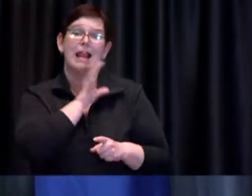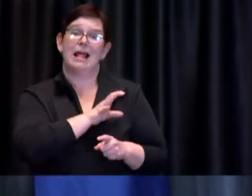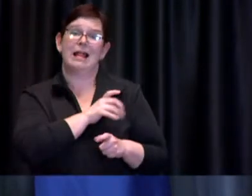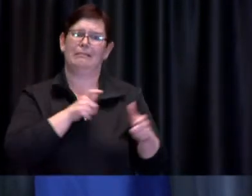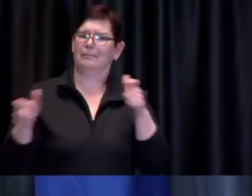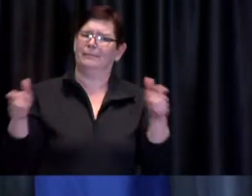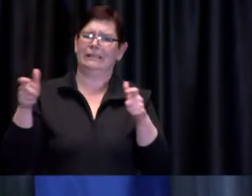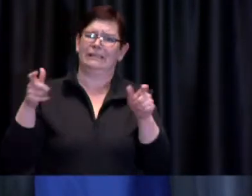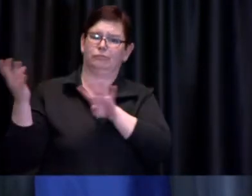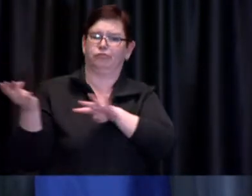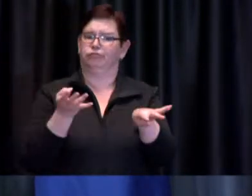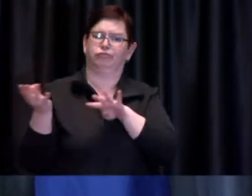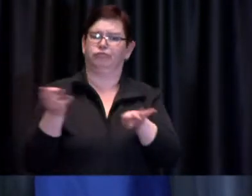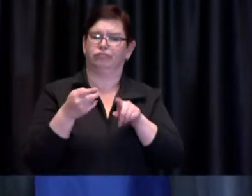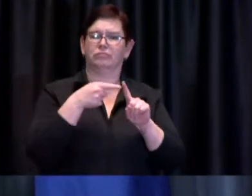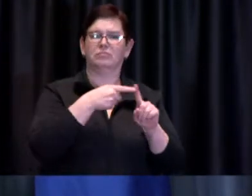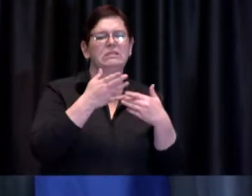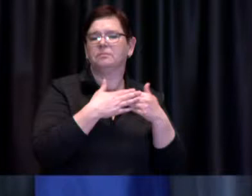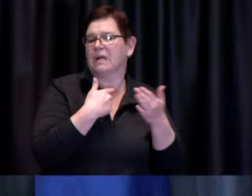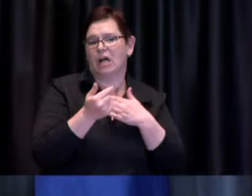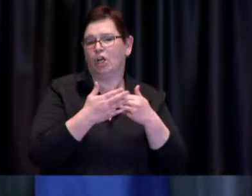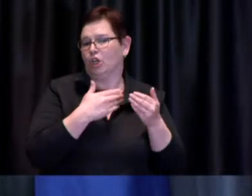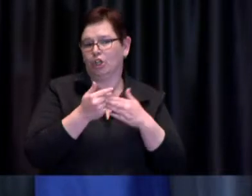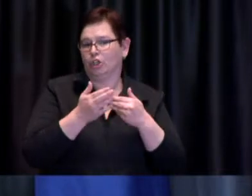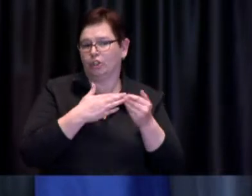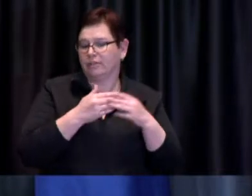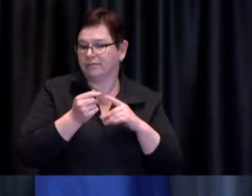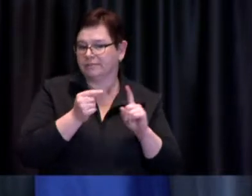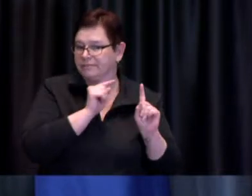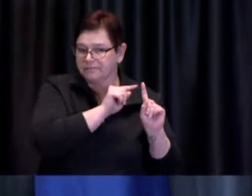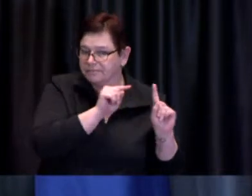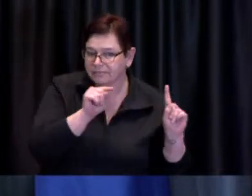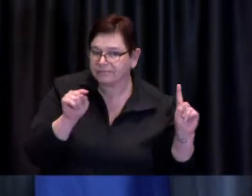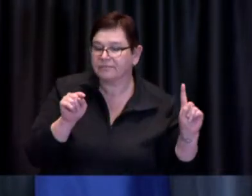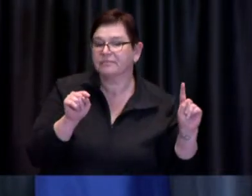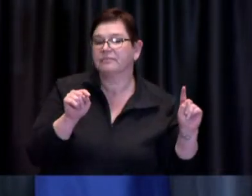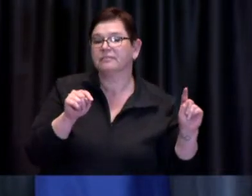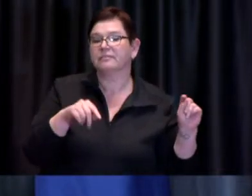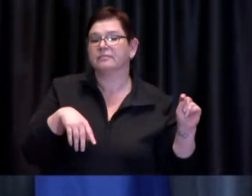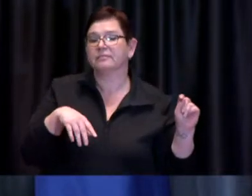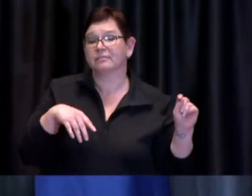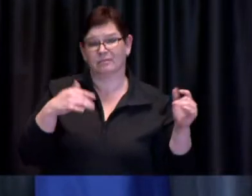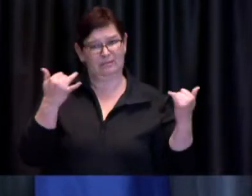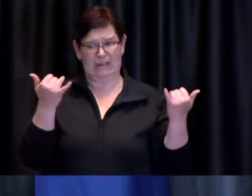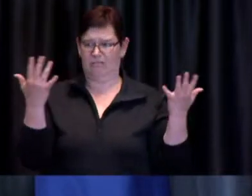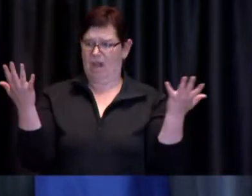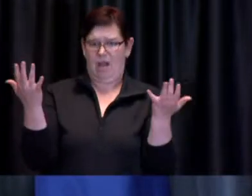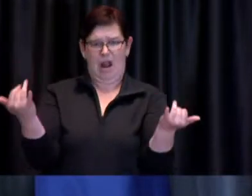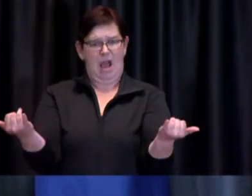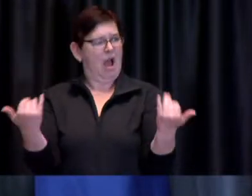so that's currently the state of affairs right now there are also other eligibility criteria